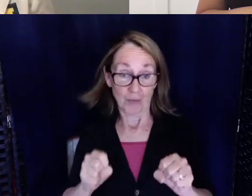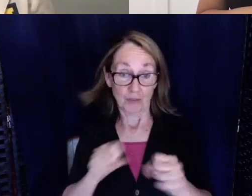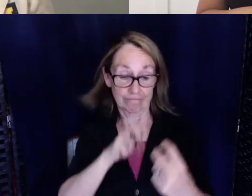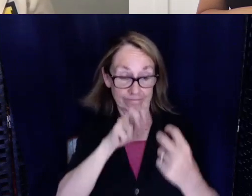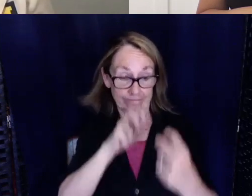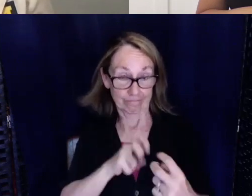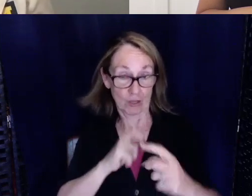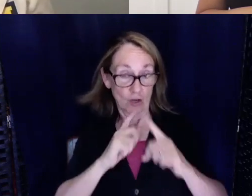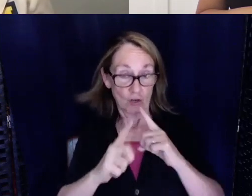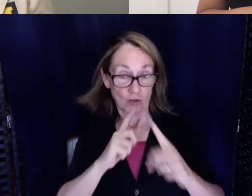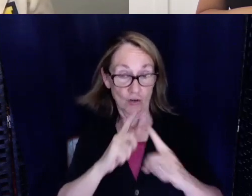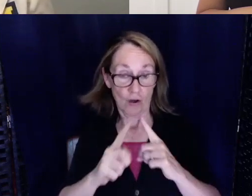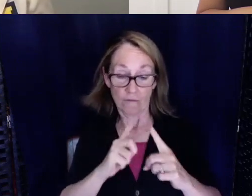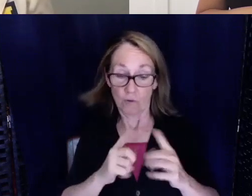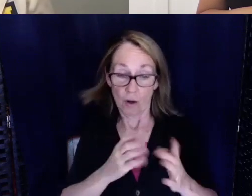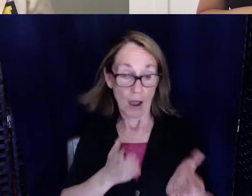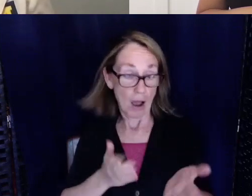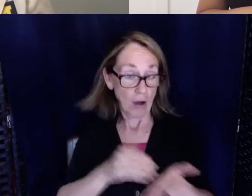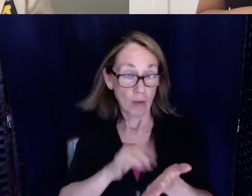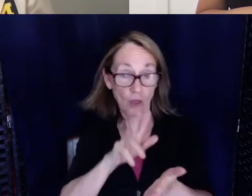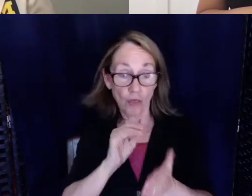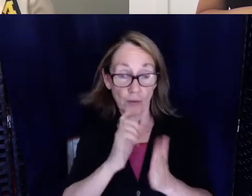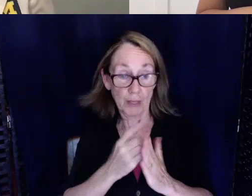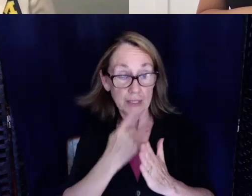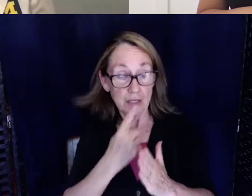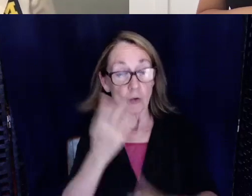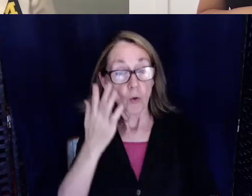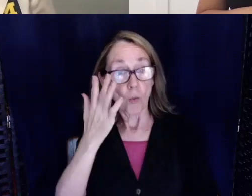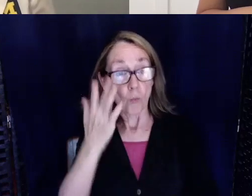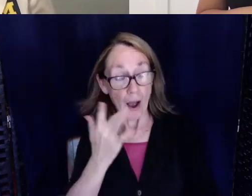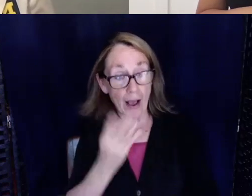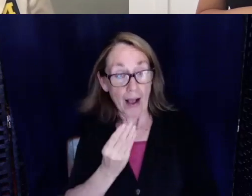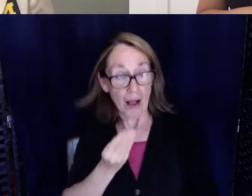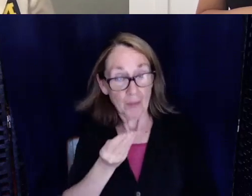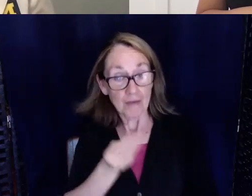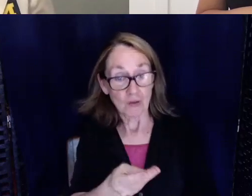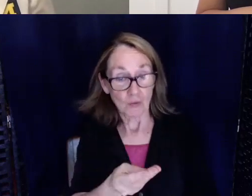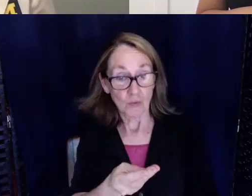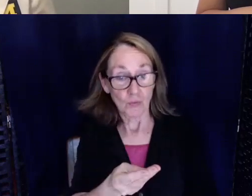for another 30 minutes and tell you why I'm giving you your blood pressure